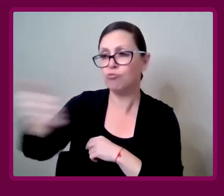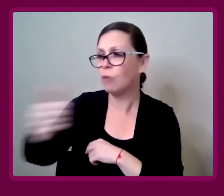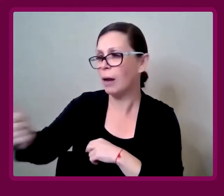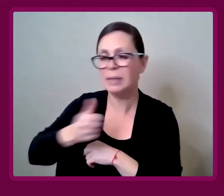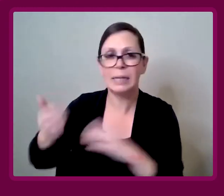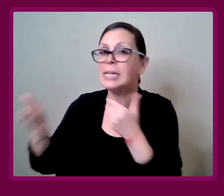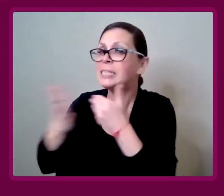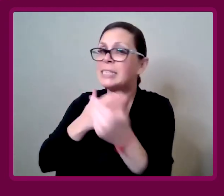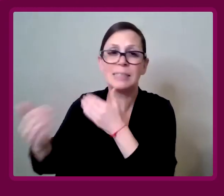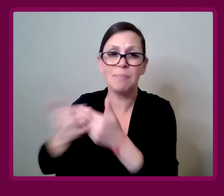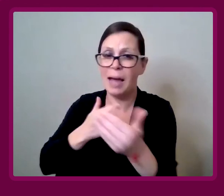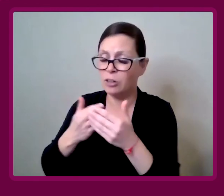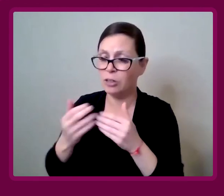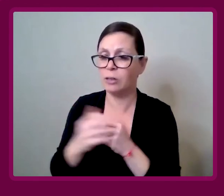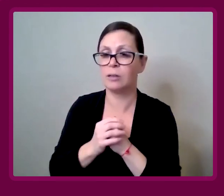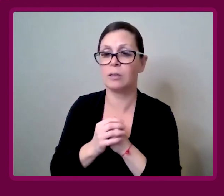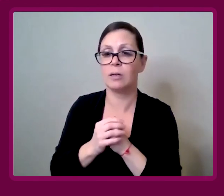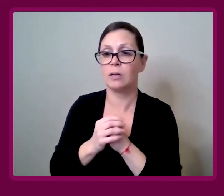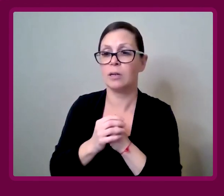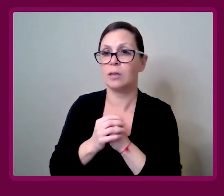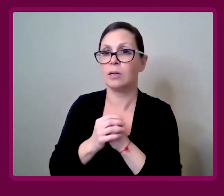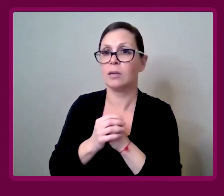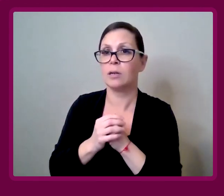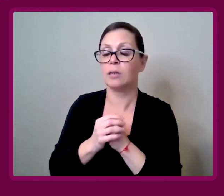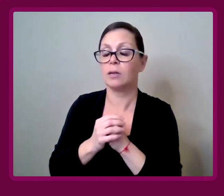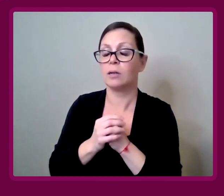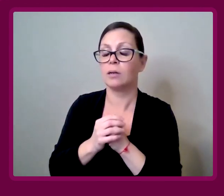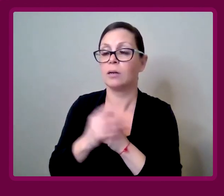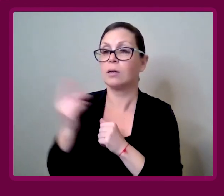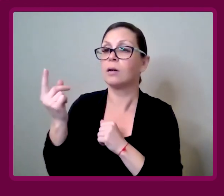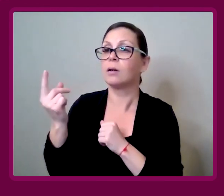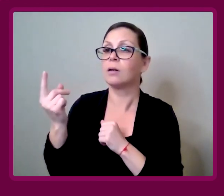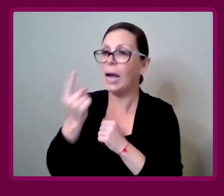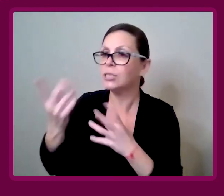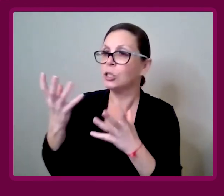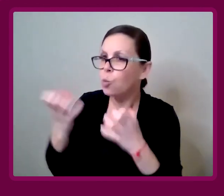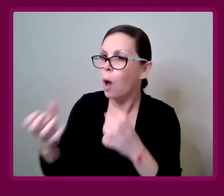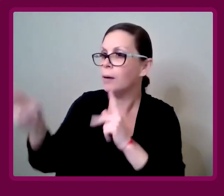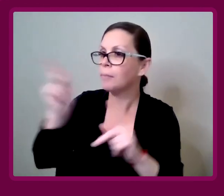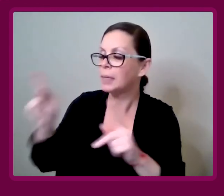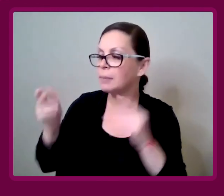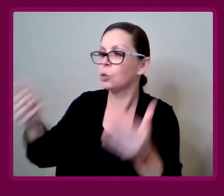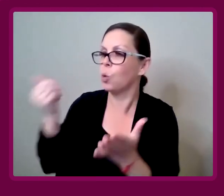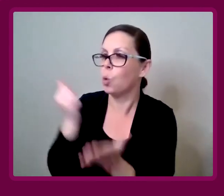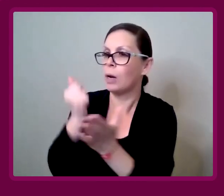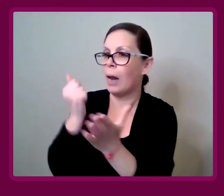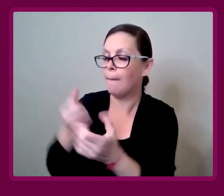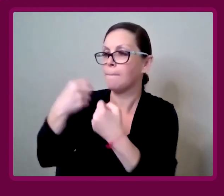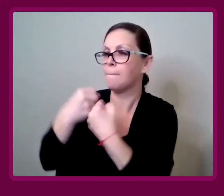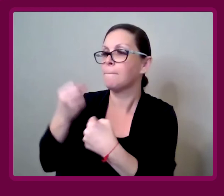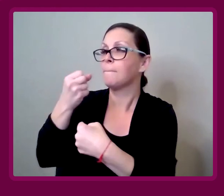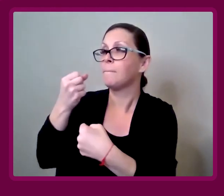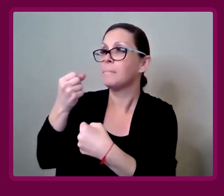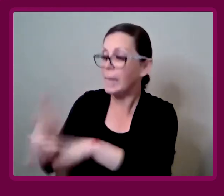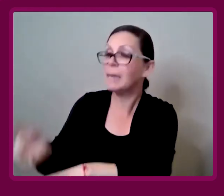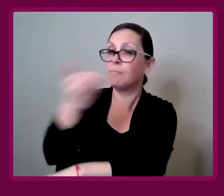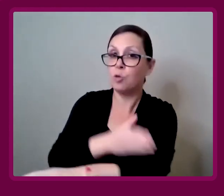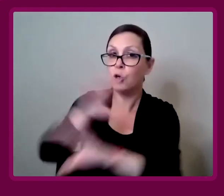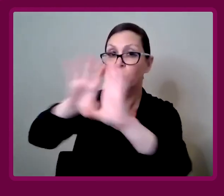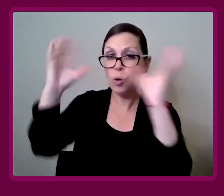I don't mind. Amy Francis-Smith: As long as people are enthused to help make our world better collectively.